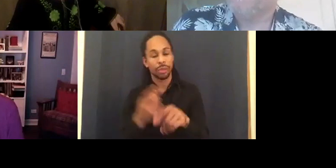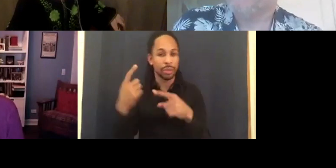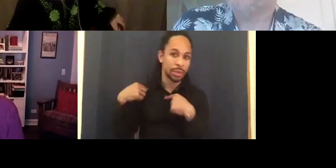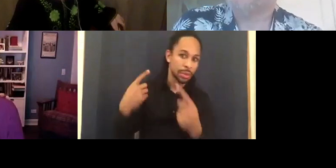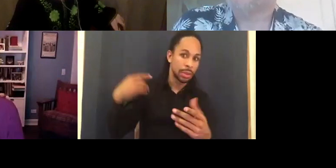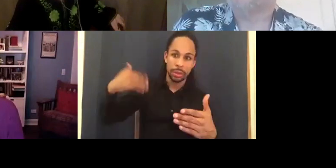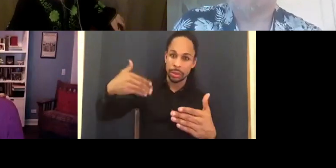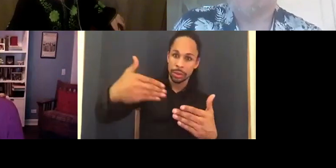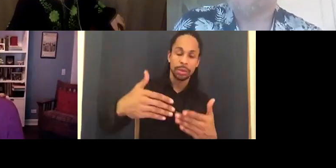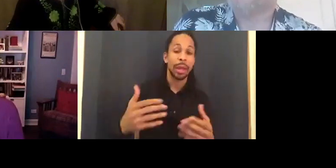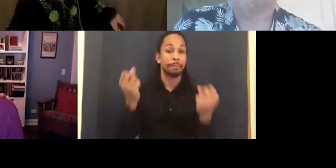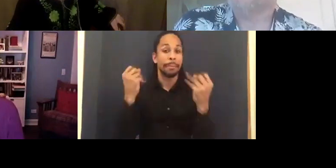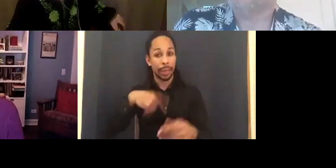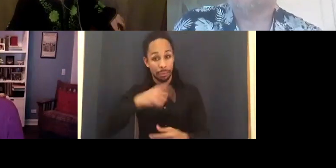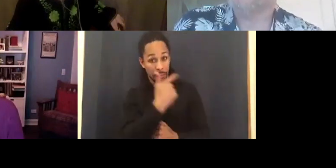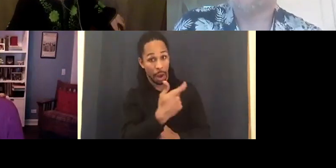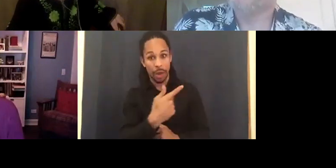that we didn't show in the film that didn't make it